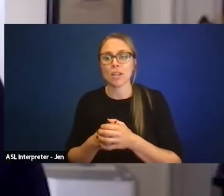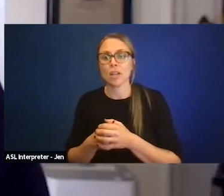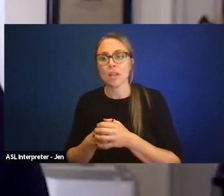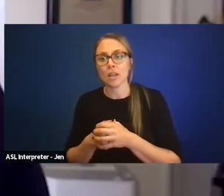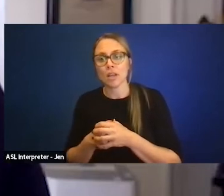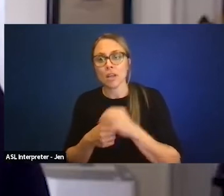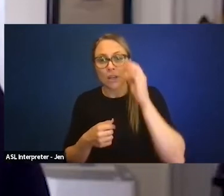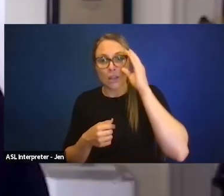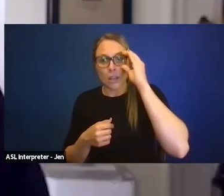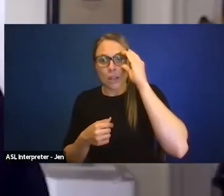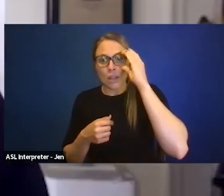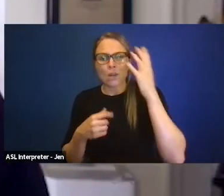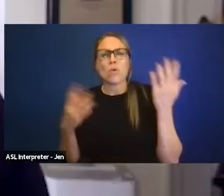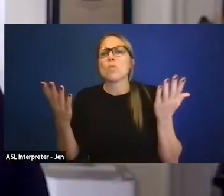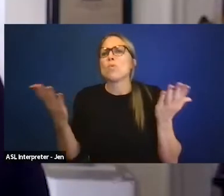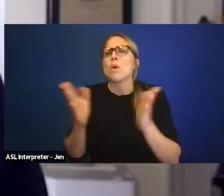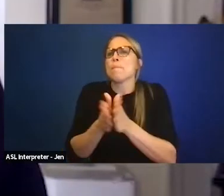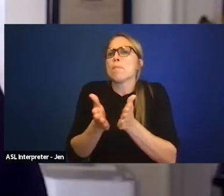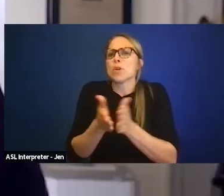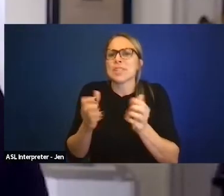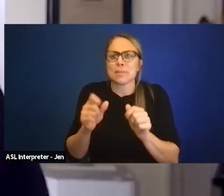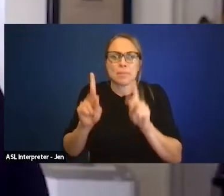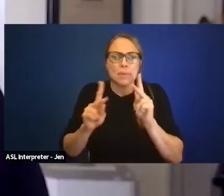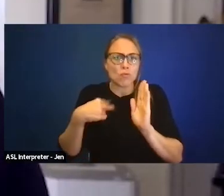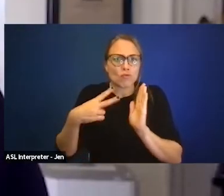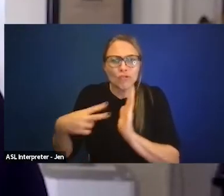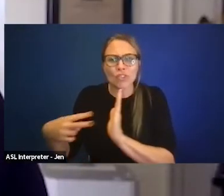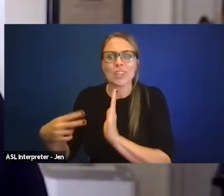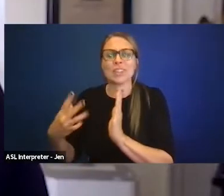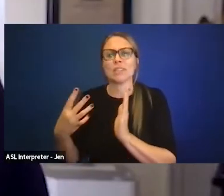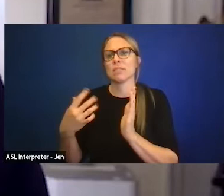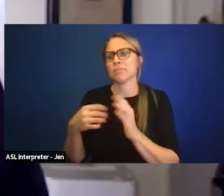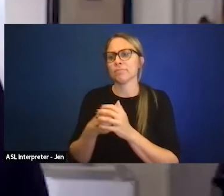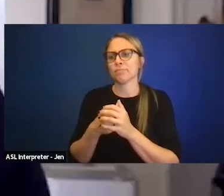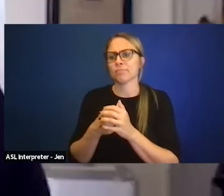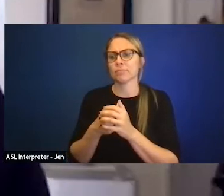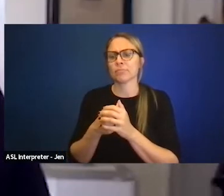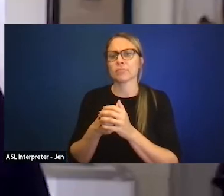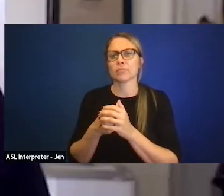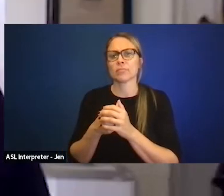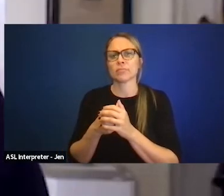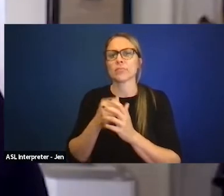books that people could be reading, really seriously looking at not just the projects